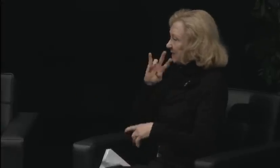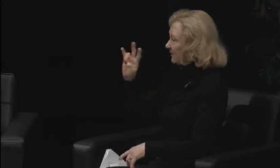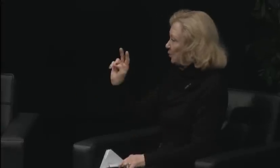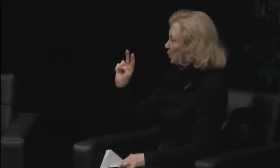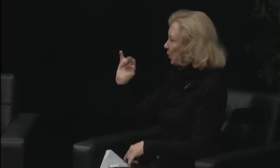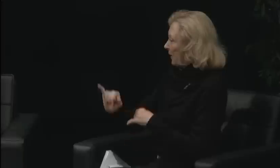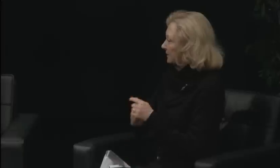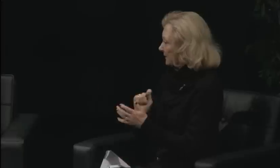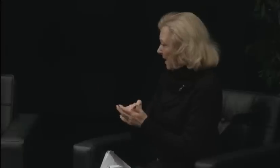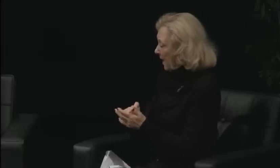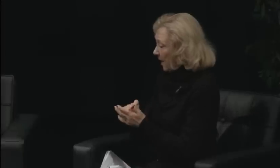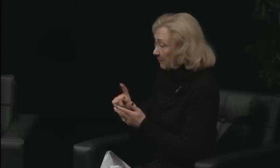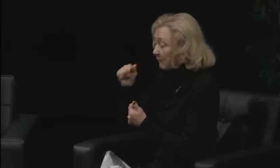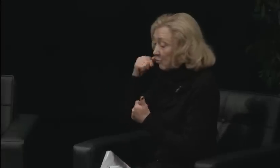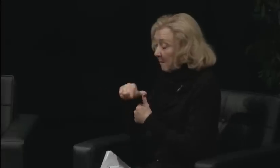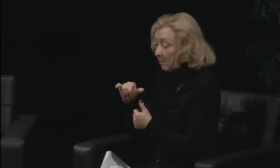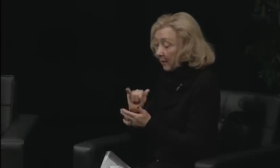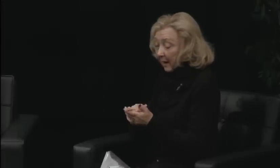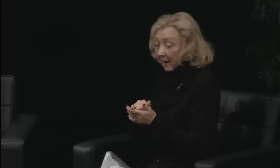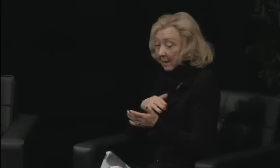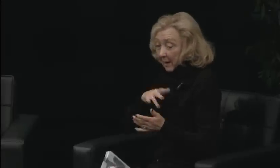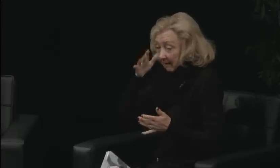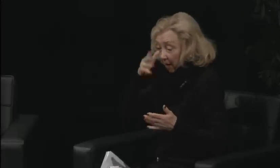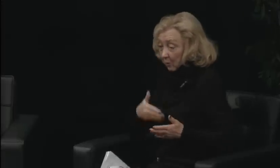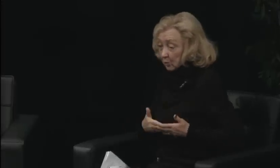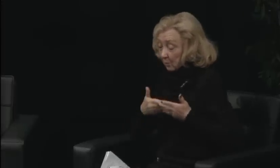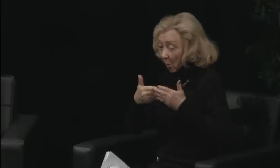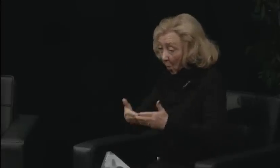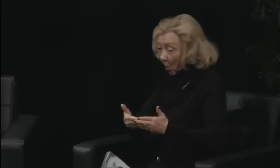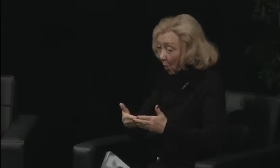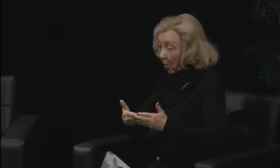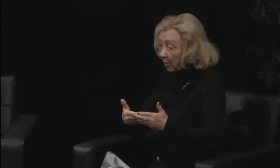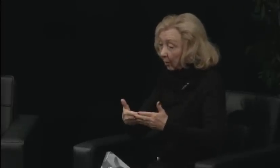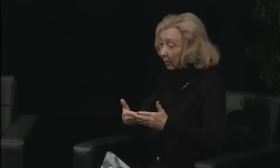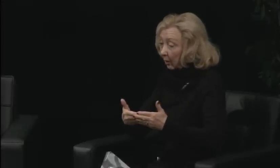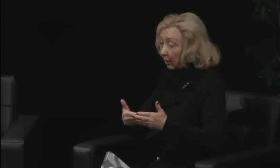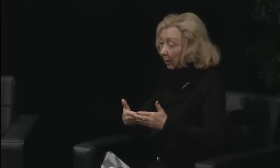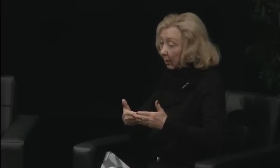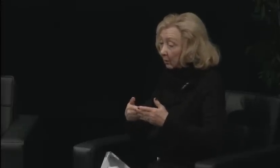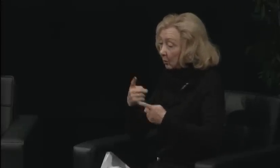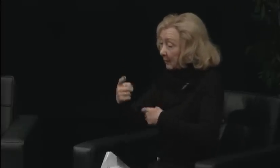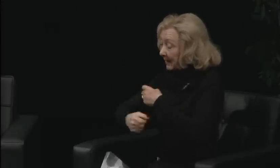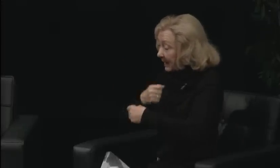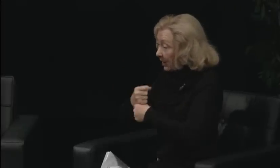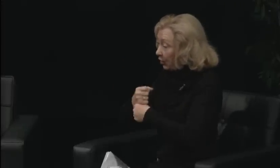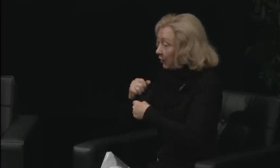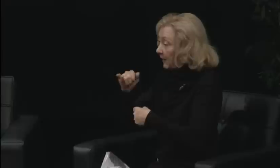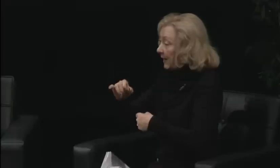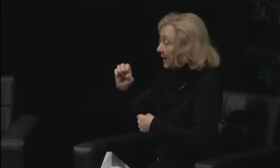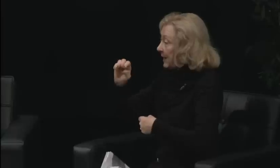We are not the masses. You know, the world is a hearing world.